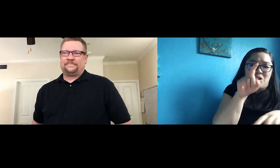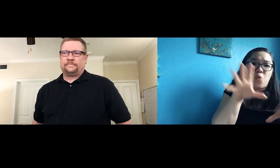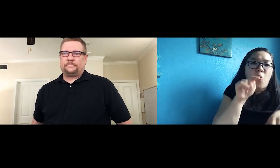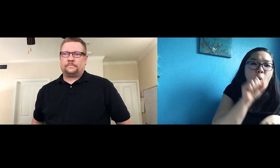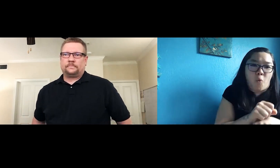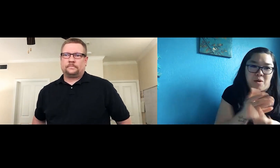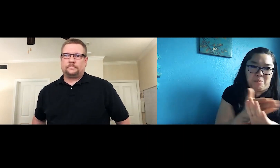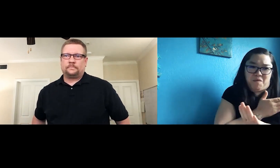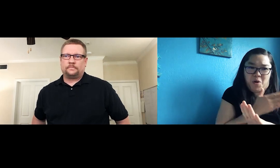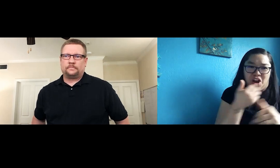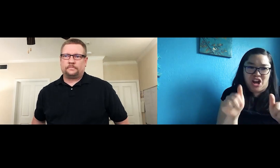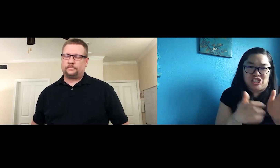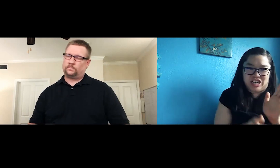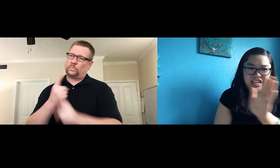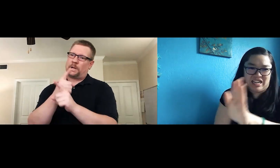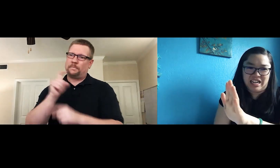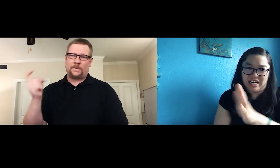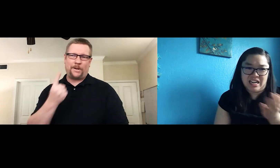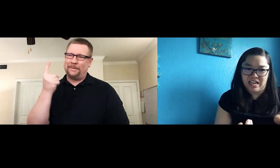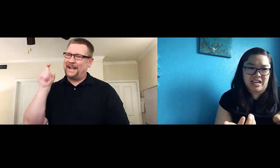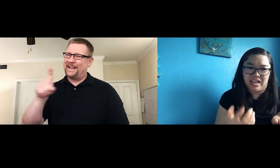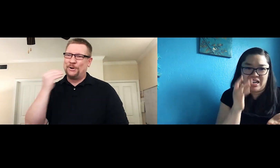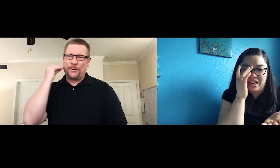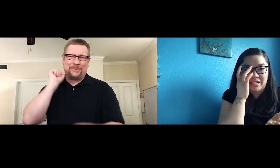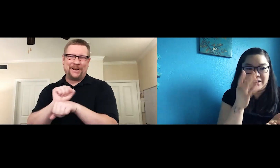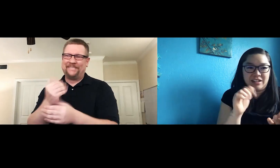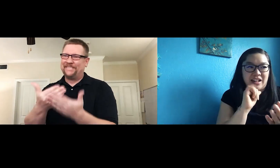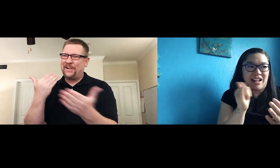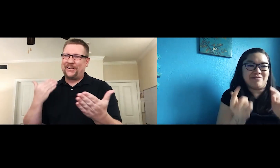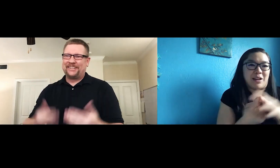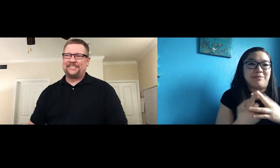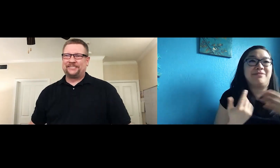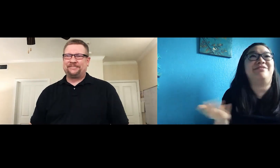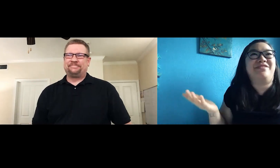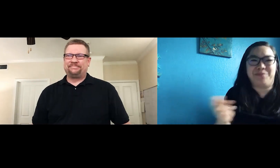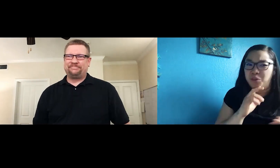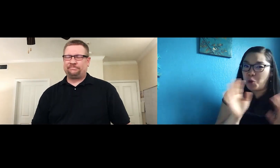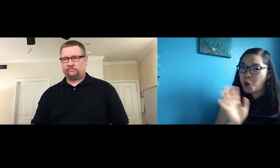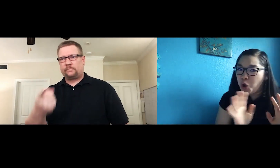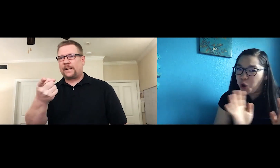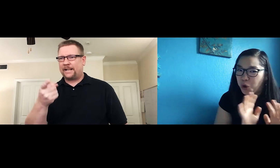course, do your homework before you audition. Yes, you always do your homework before an audition.